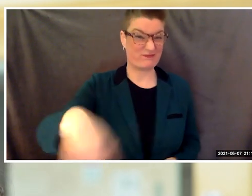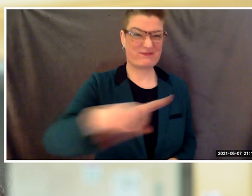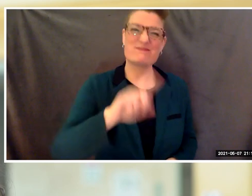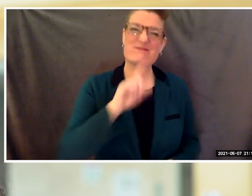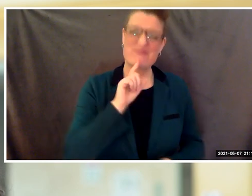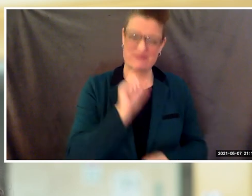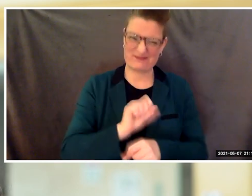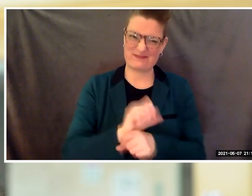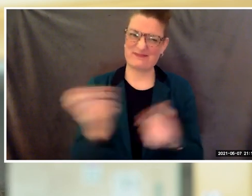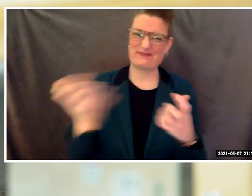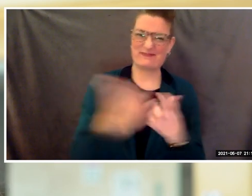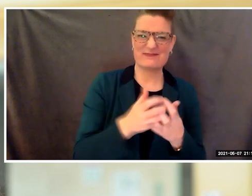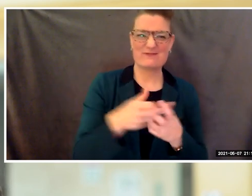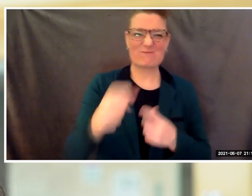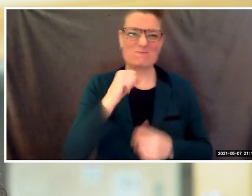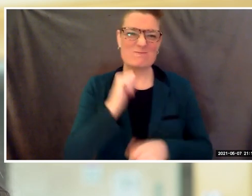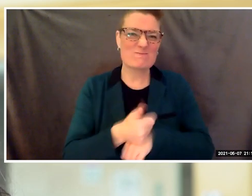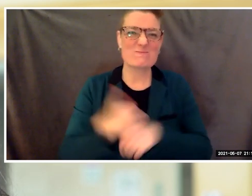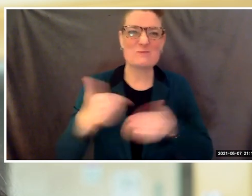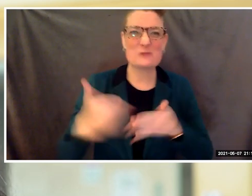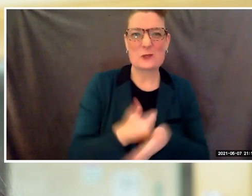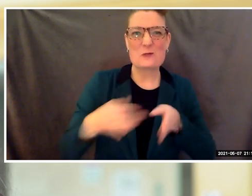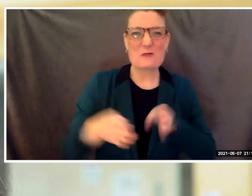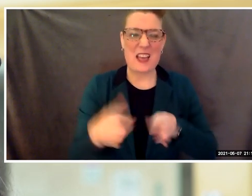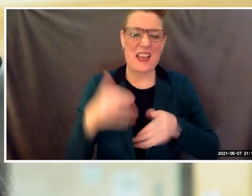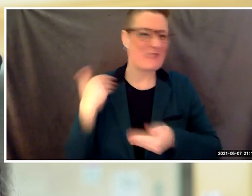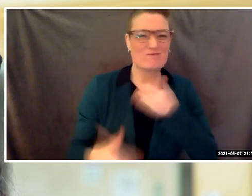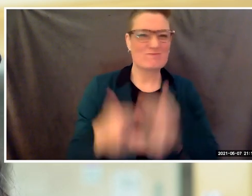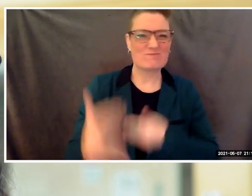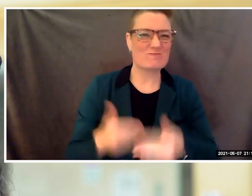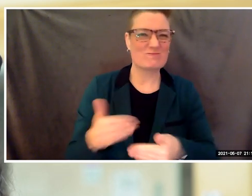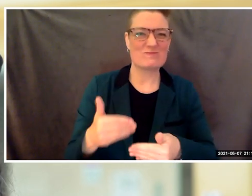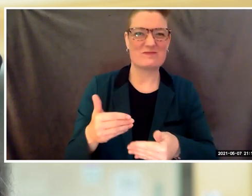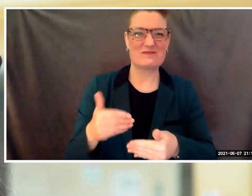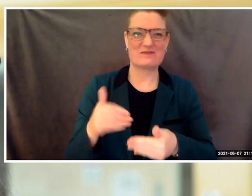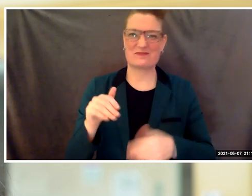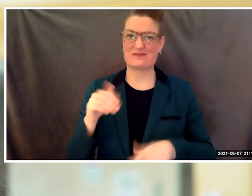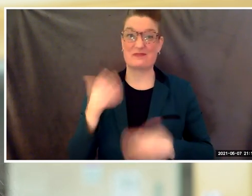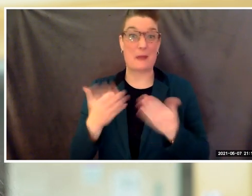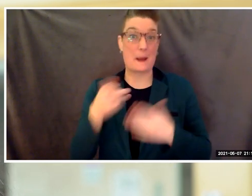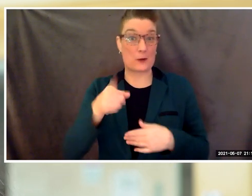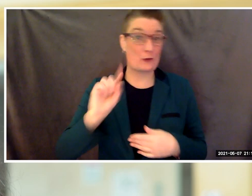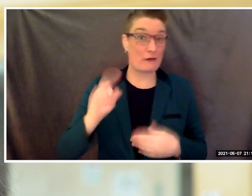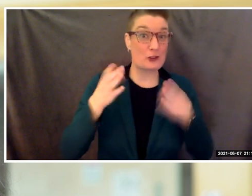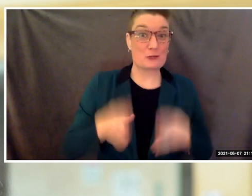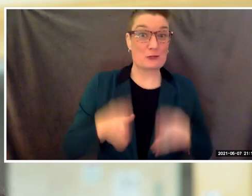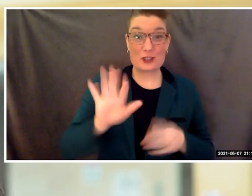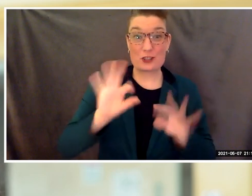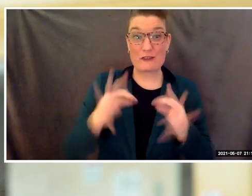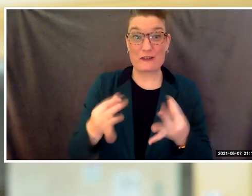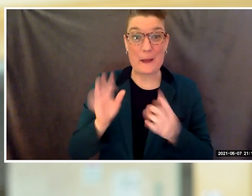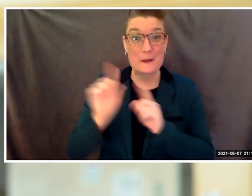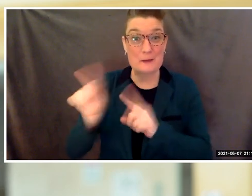forging new paths where none has existed, as the first in your family to go to college, or opening your first business,